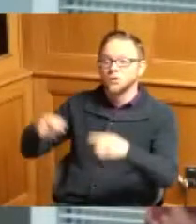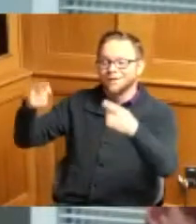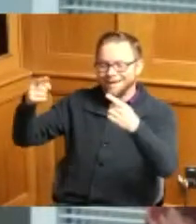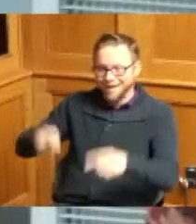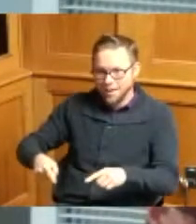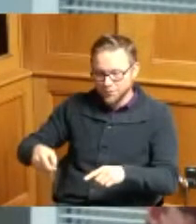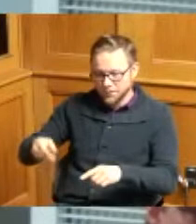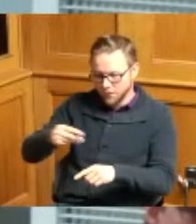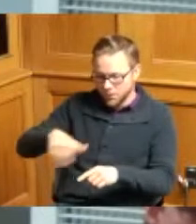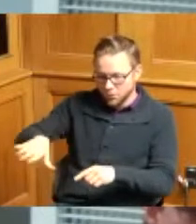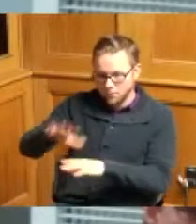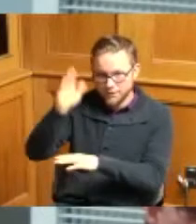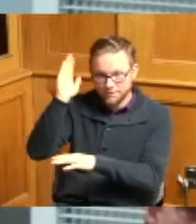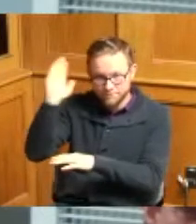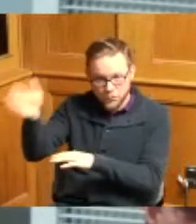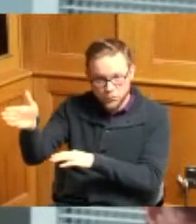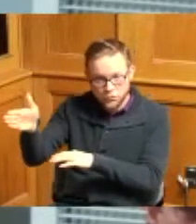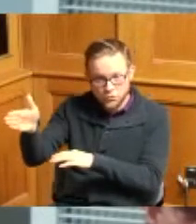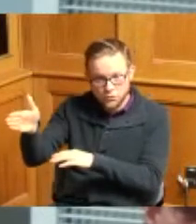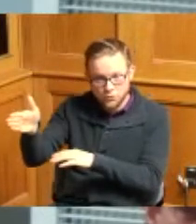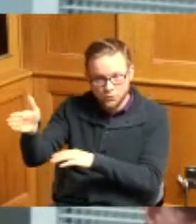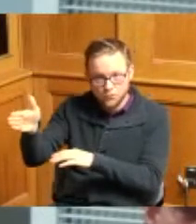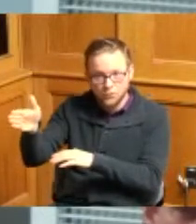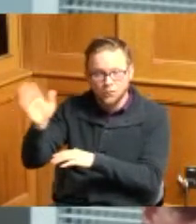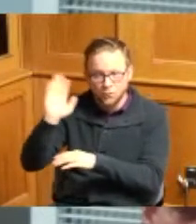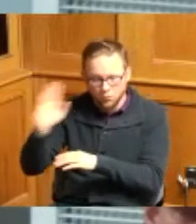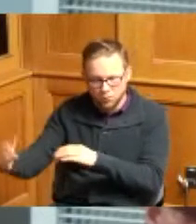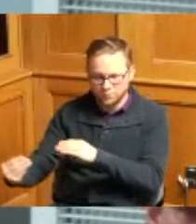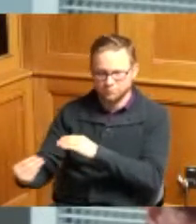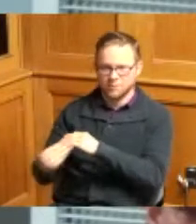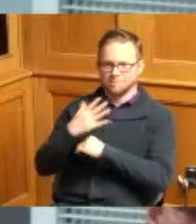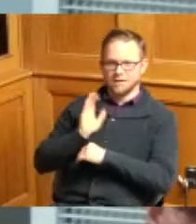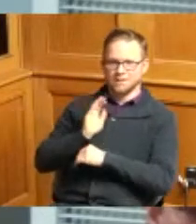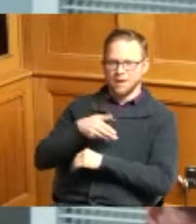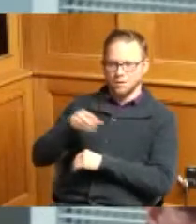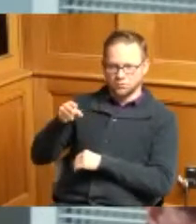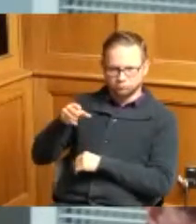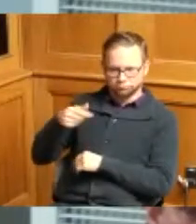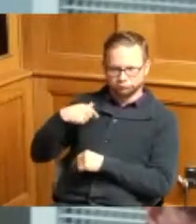in the future which would adversely affect us as property owners on the other end of will of